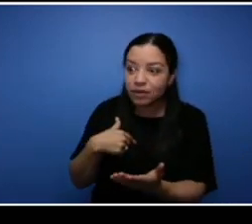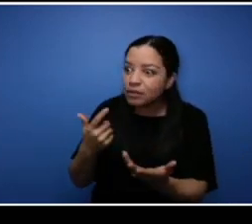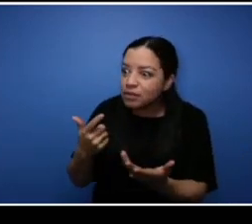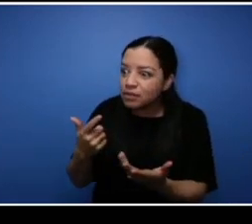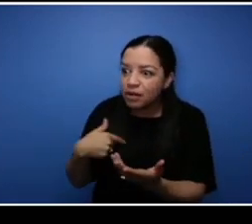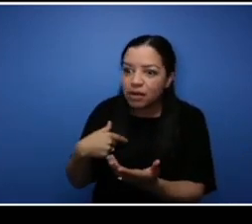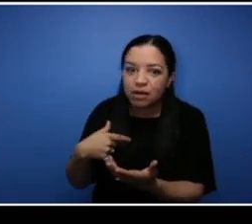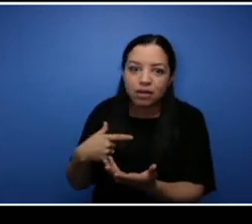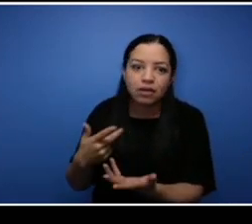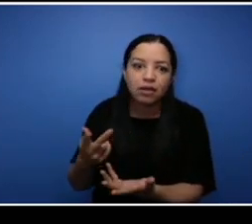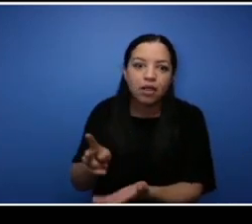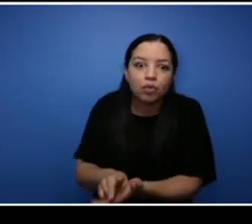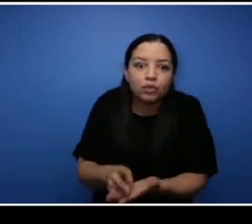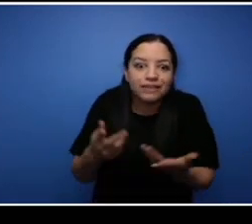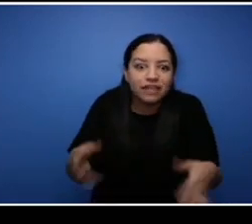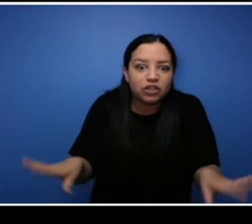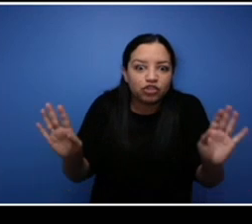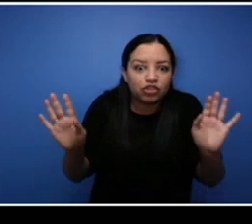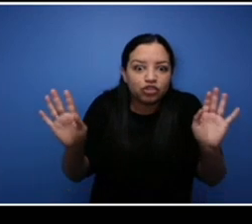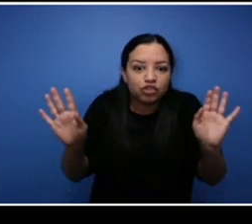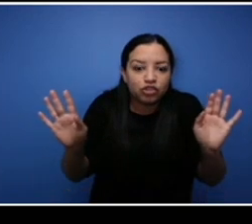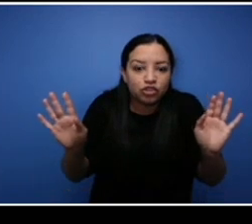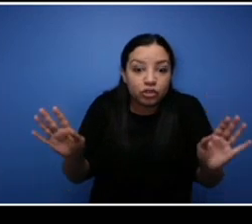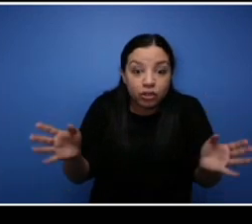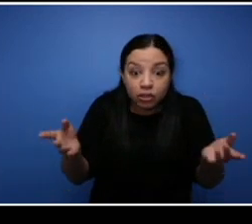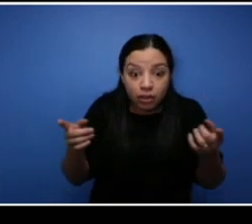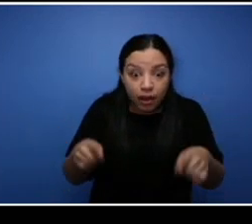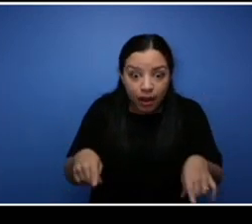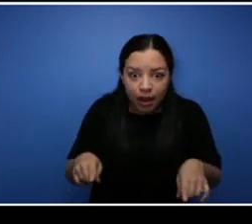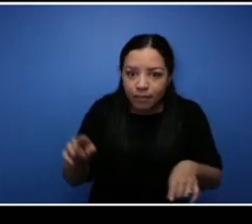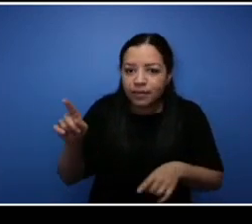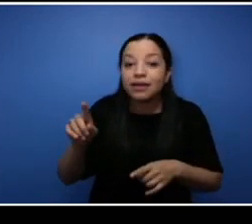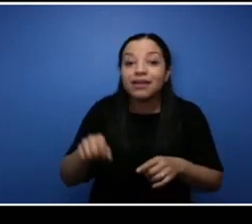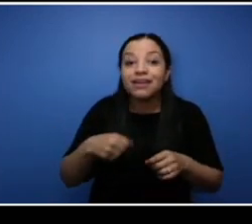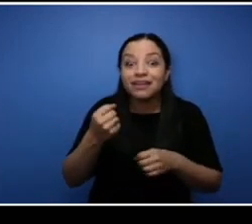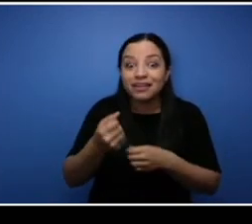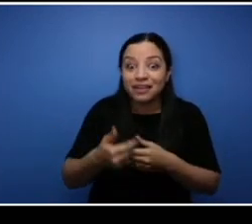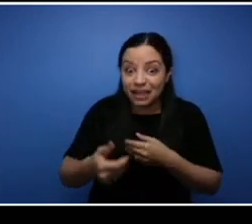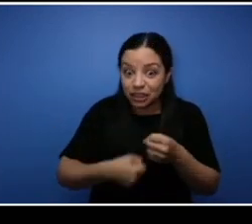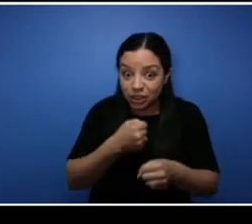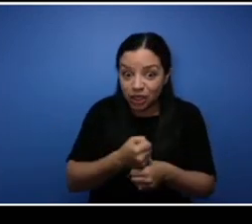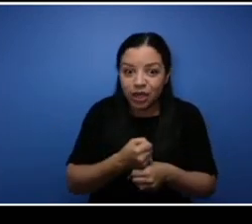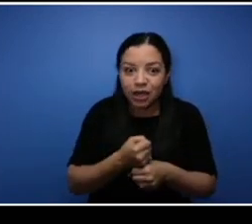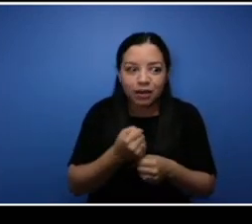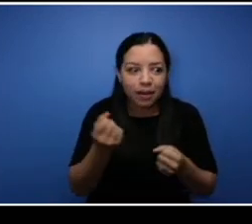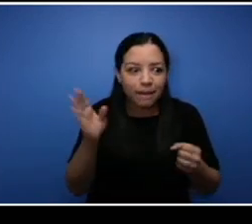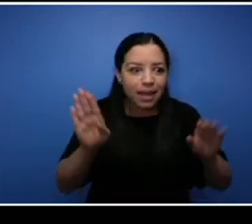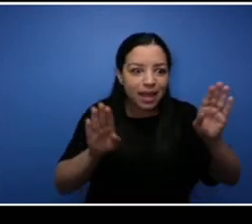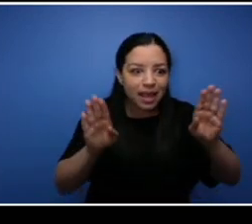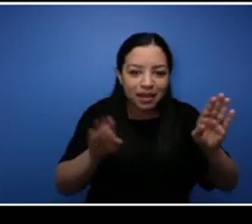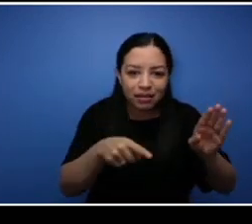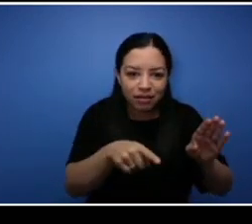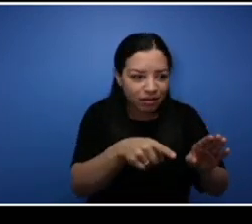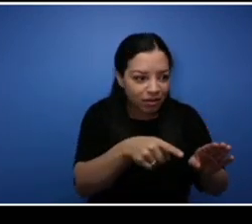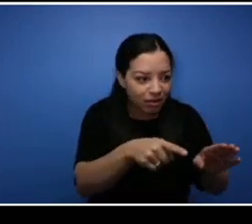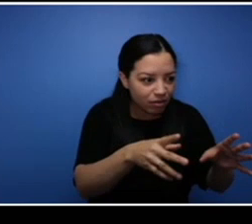So I bid it and I received it for both areas. We talk about prejudice, when I was awarded